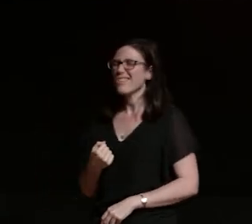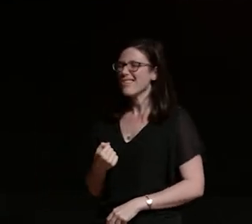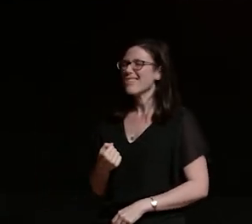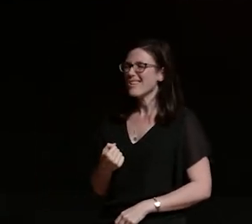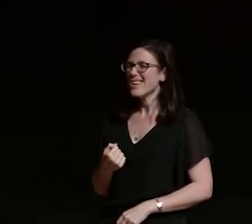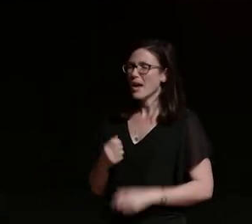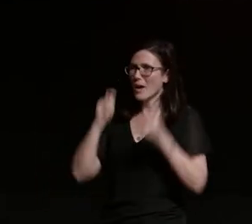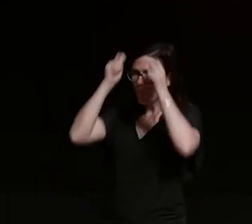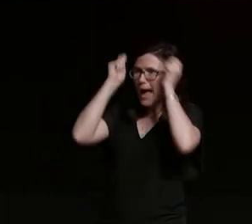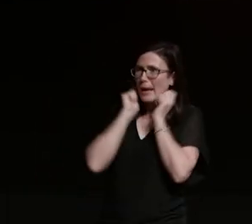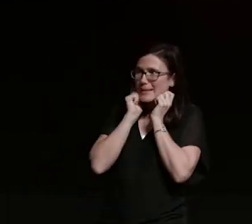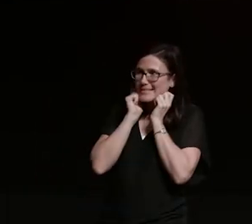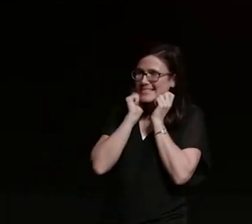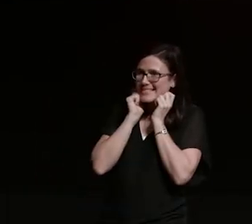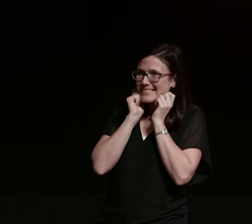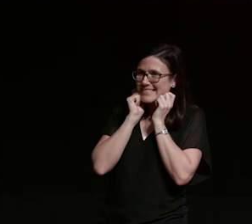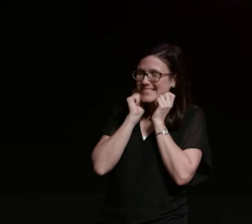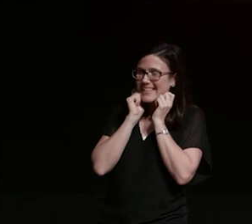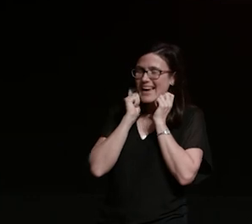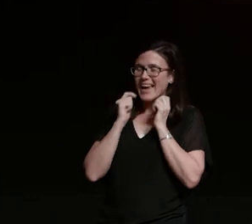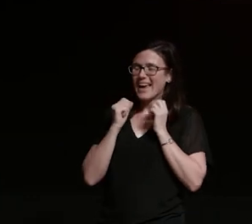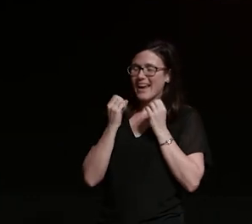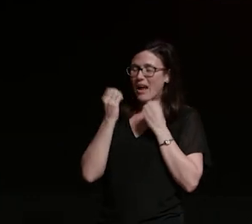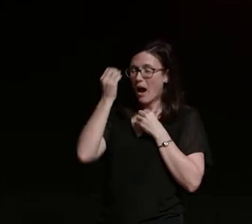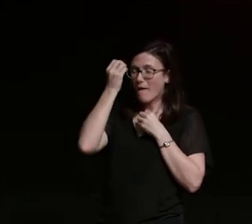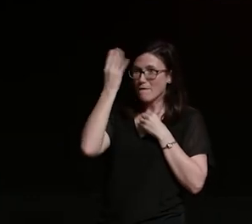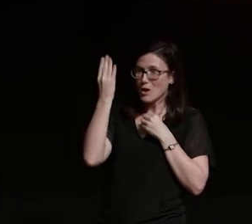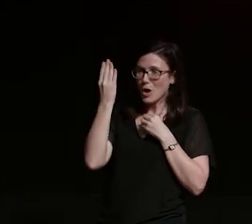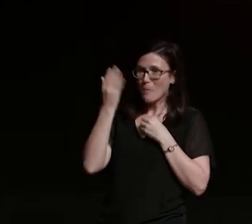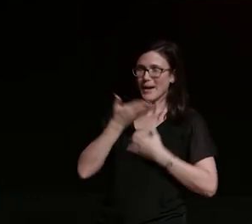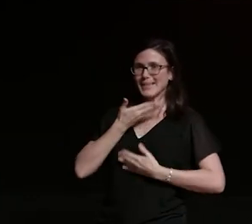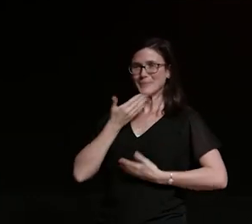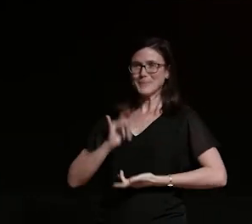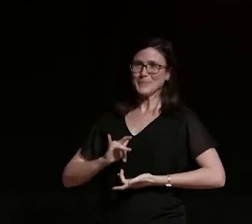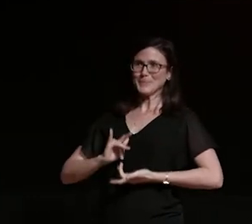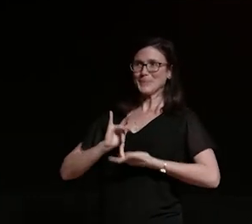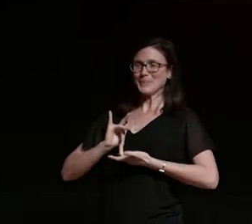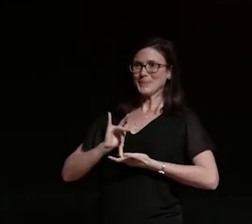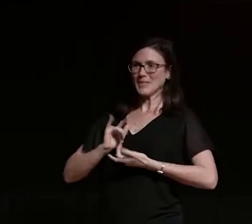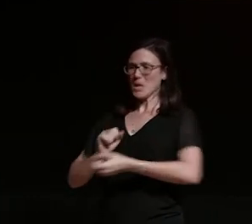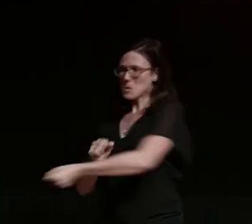my helmet and i forgot all my manners and all my pleasantries and i opened that door without